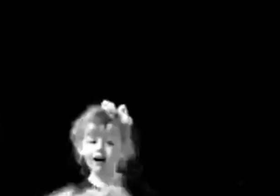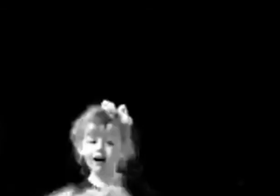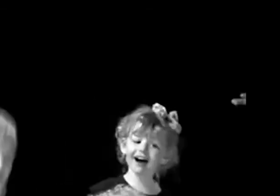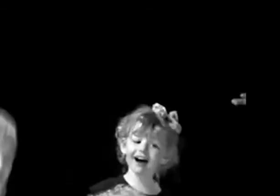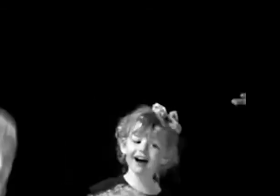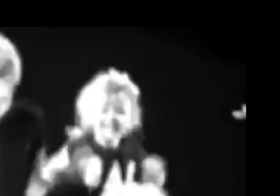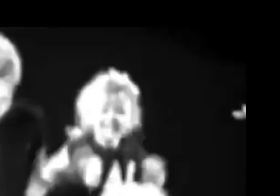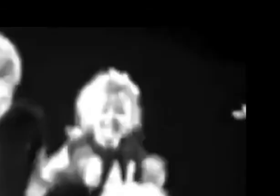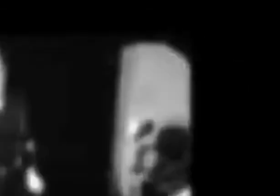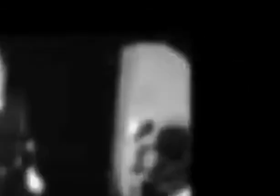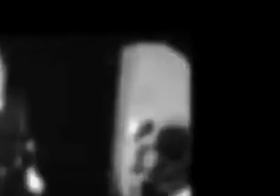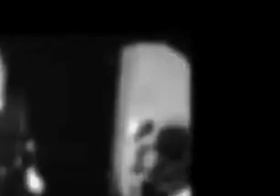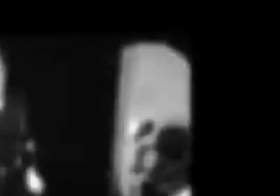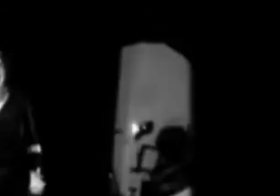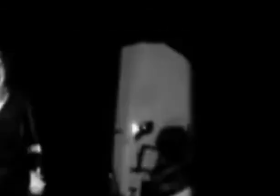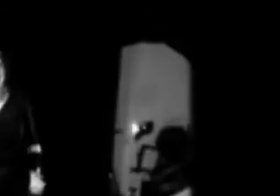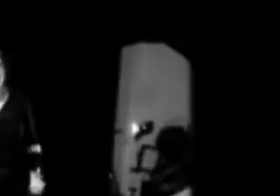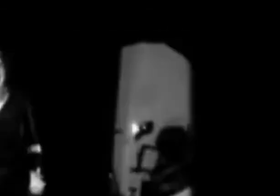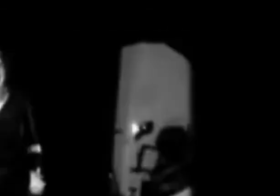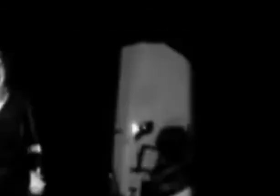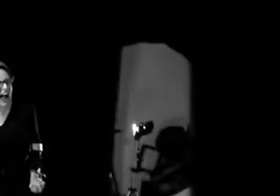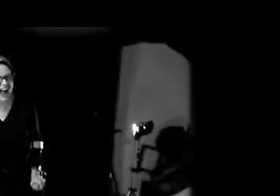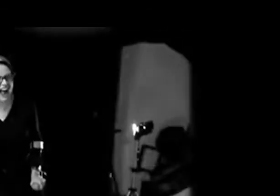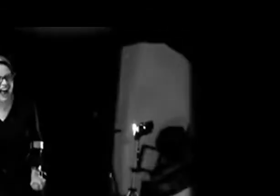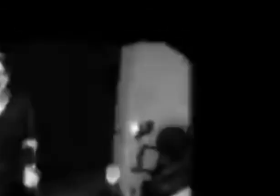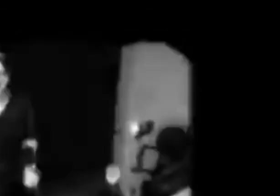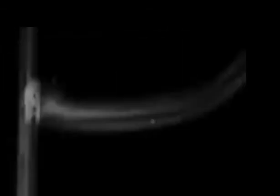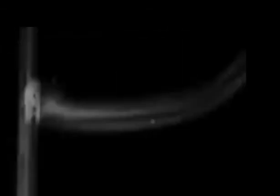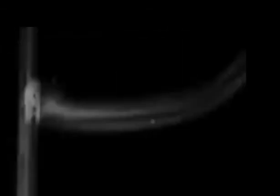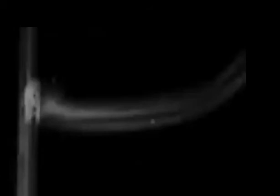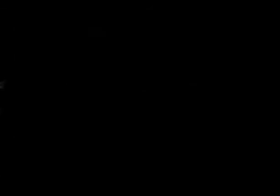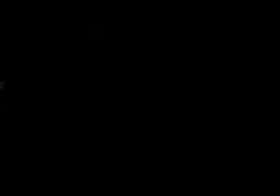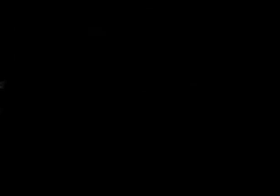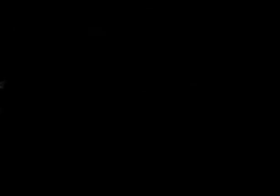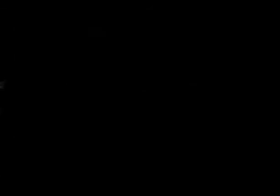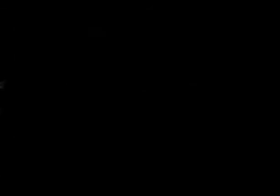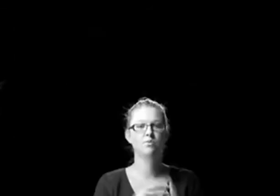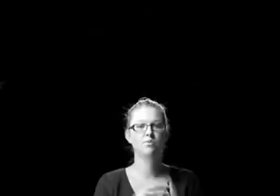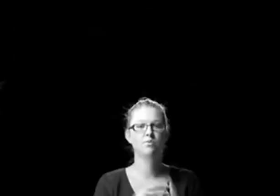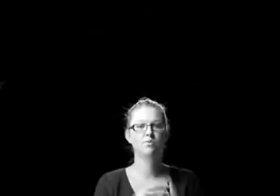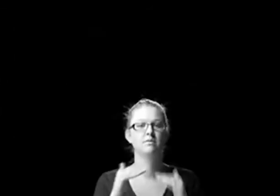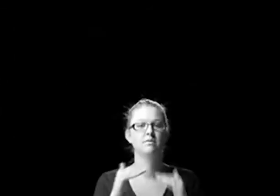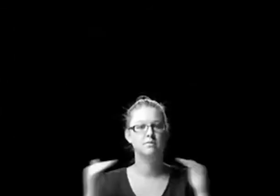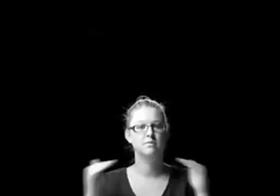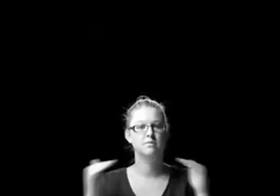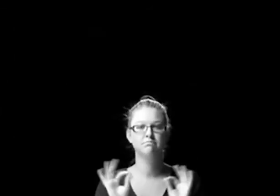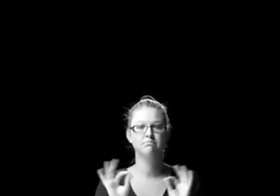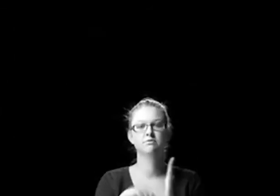Article 5: equality and non-discrimination.